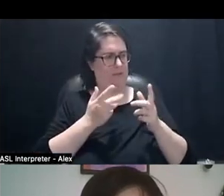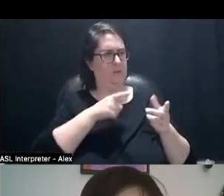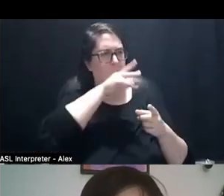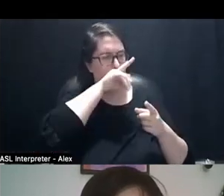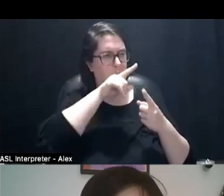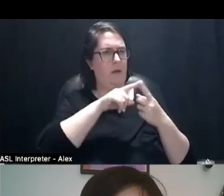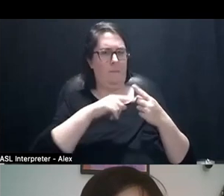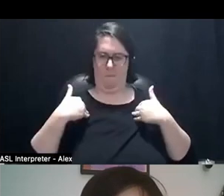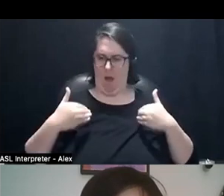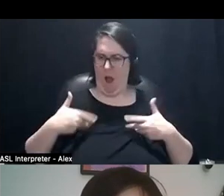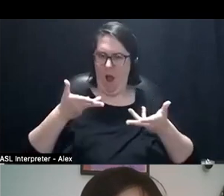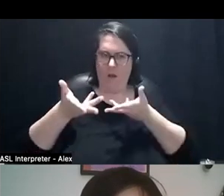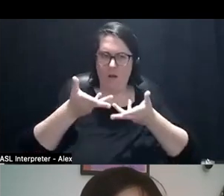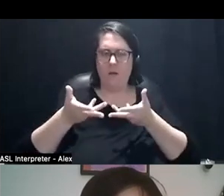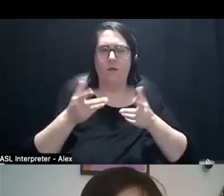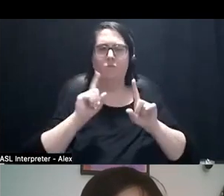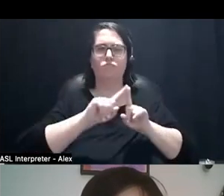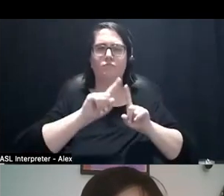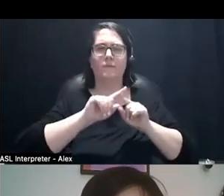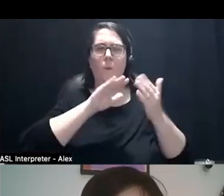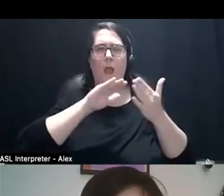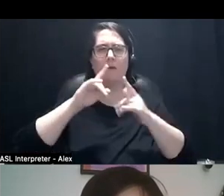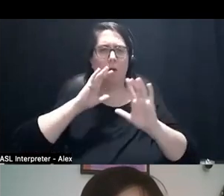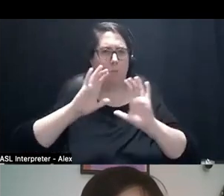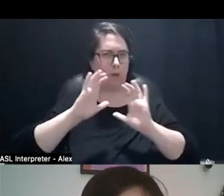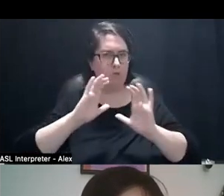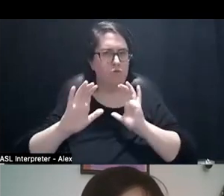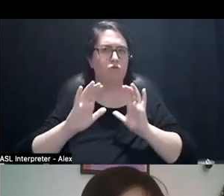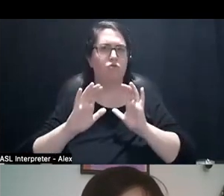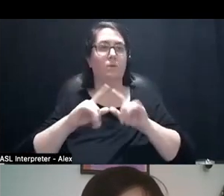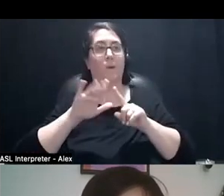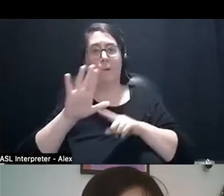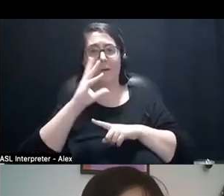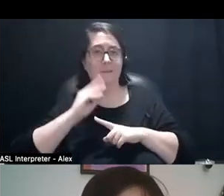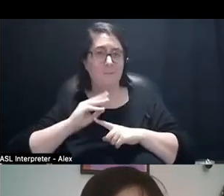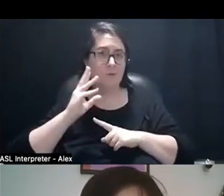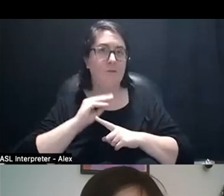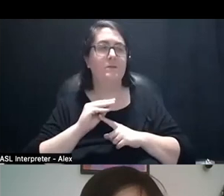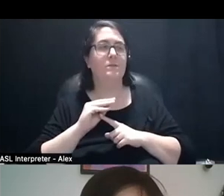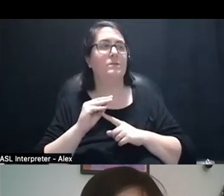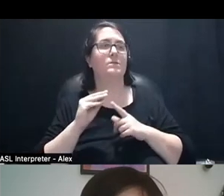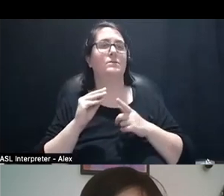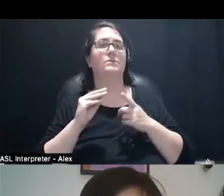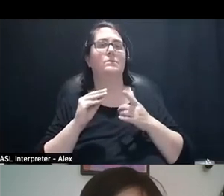and about other, experiences that we hold together to exchange knowledge.